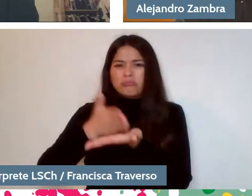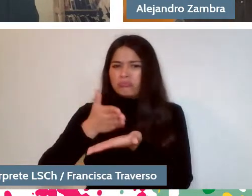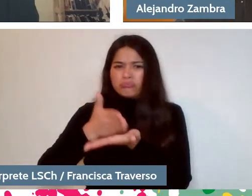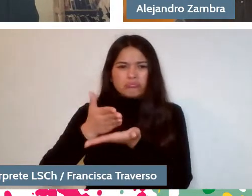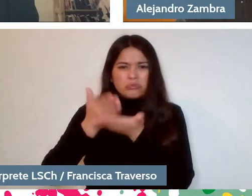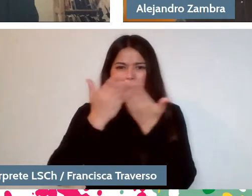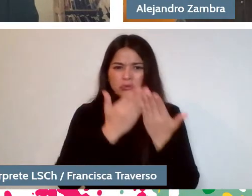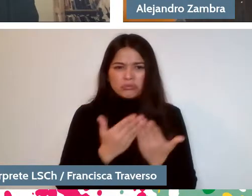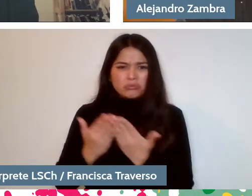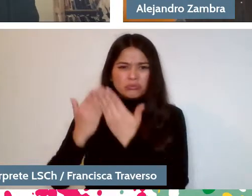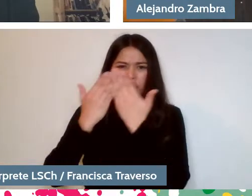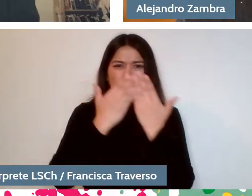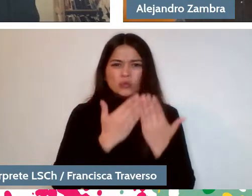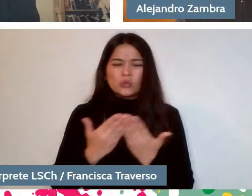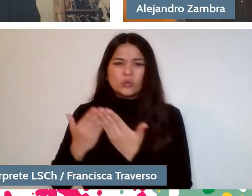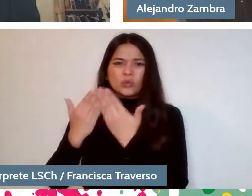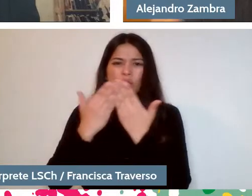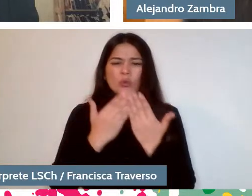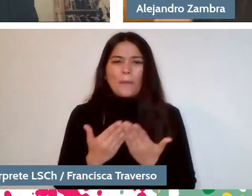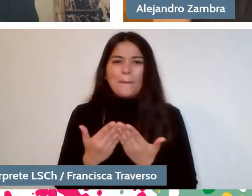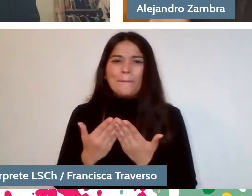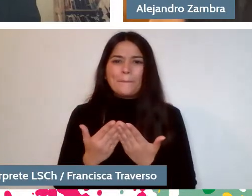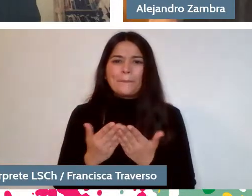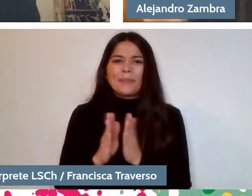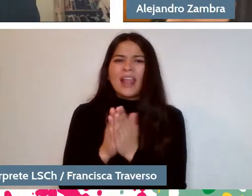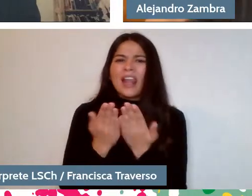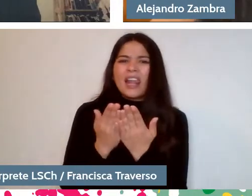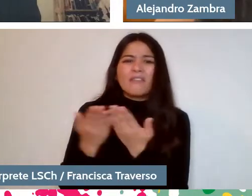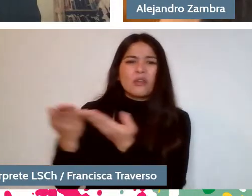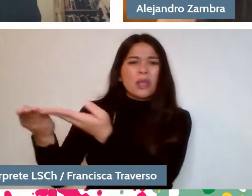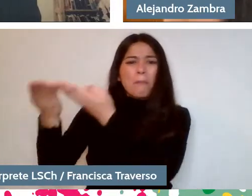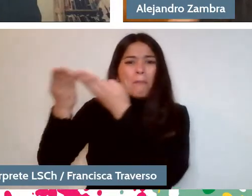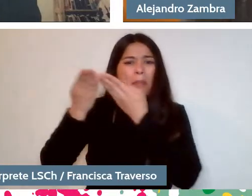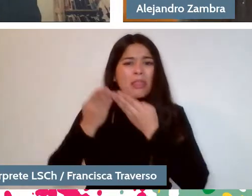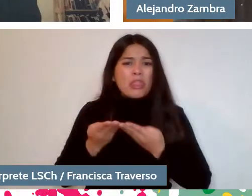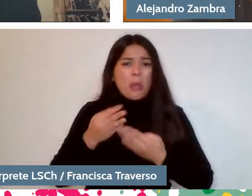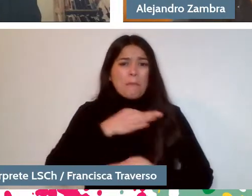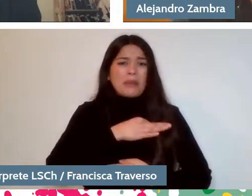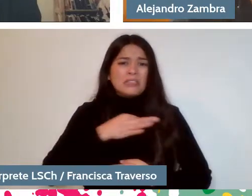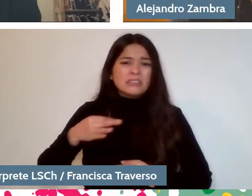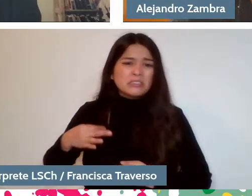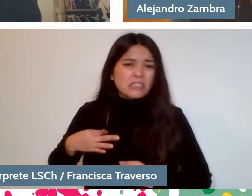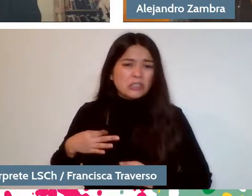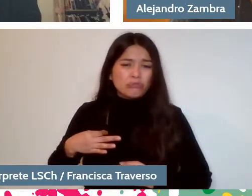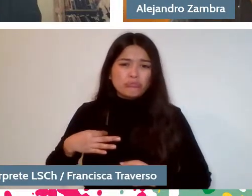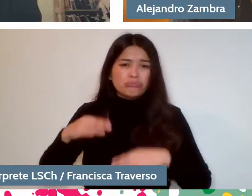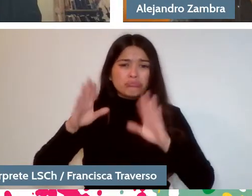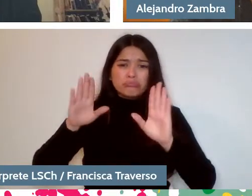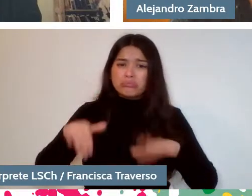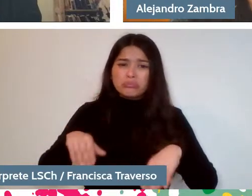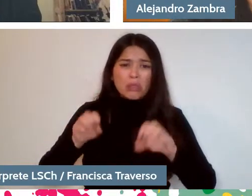those books that the ministry gave out, that were already used